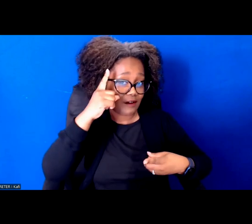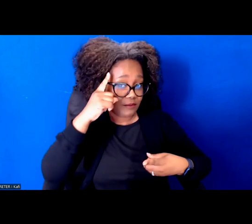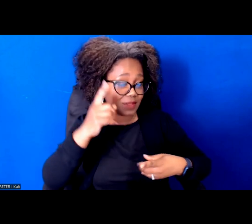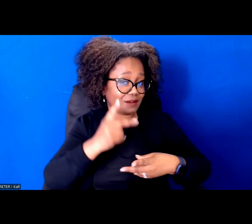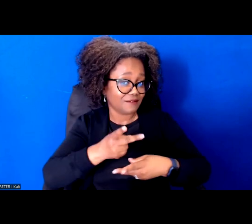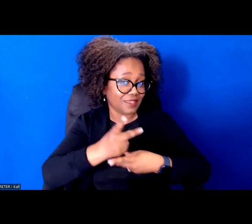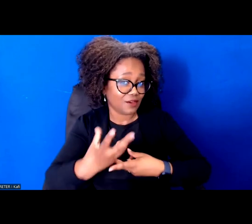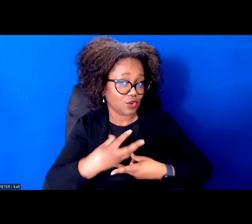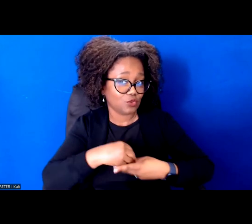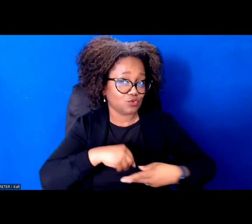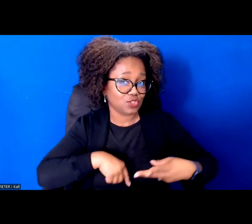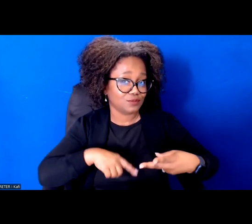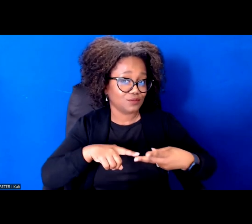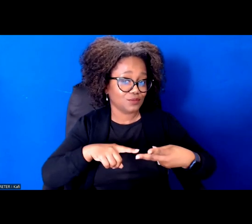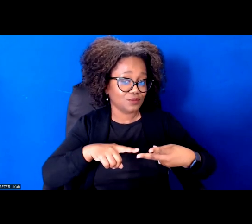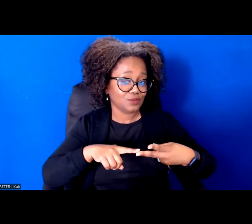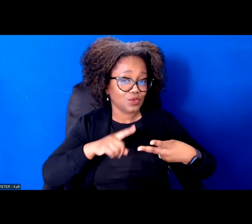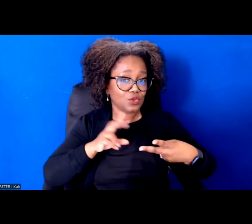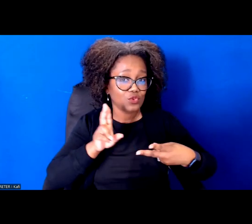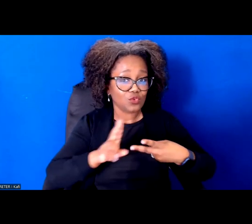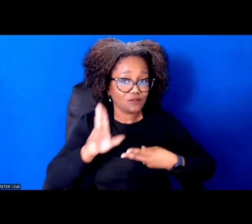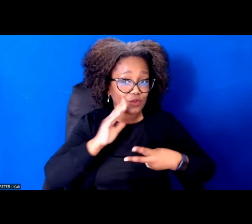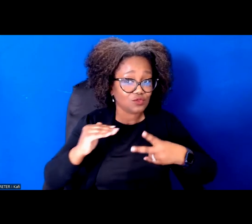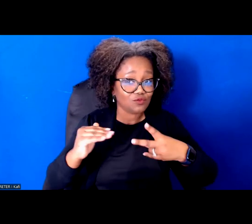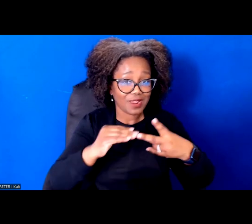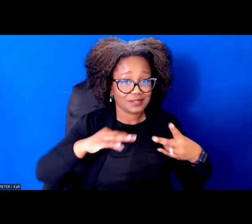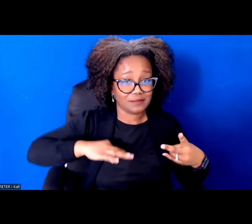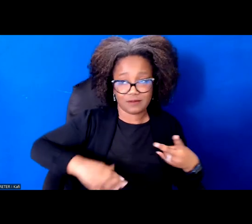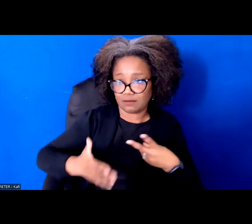benefits regardless of status, immigration status, a criminal background, reparation